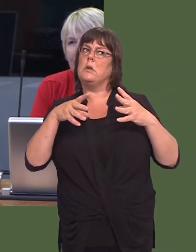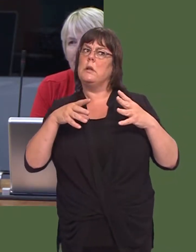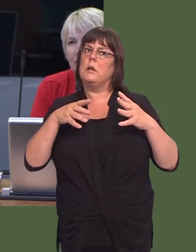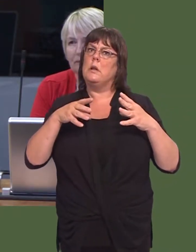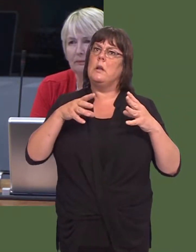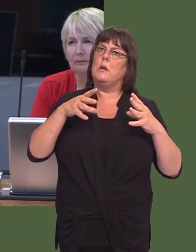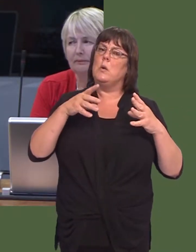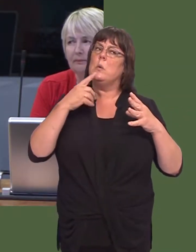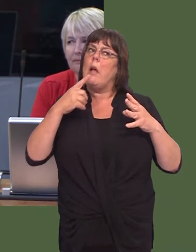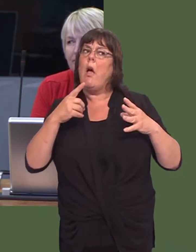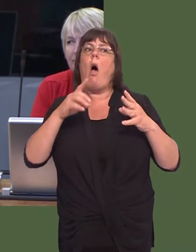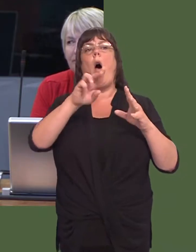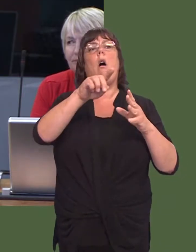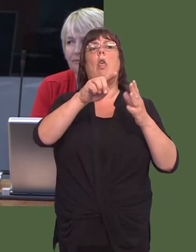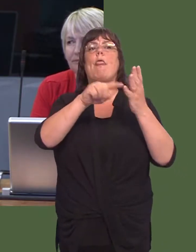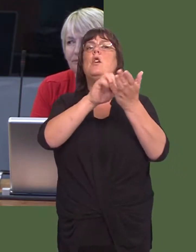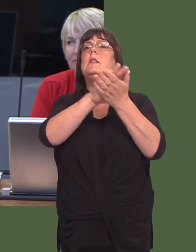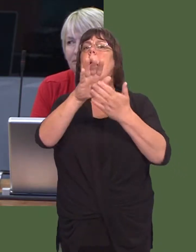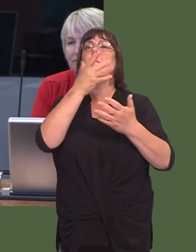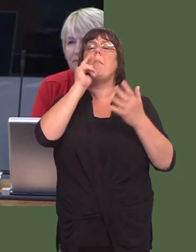are about to mislead the electorate on Thursday?